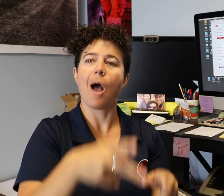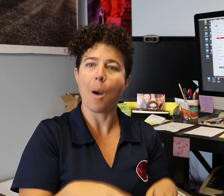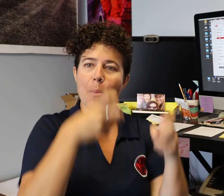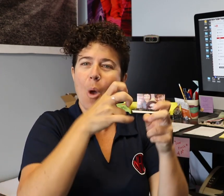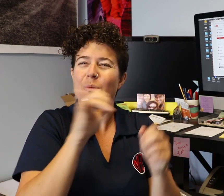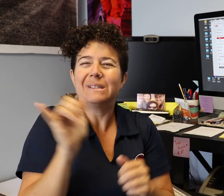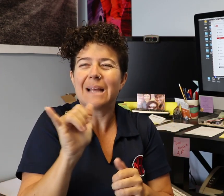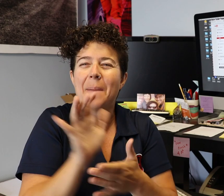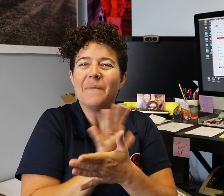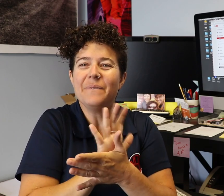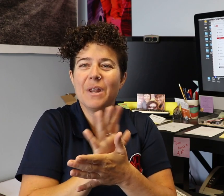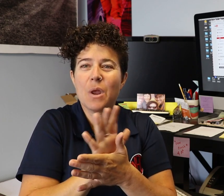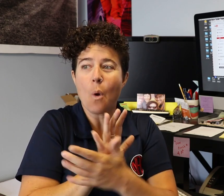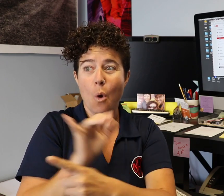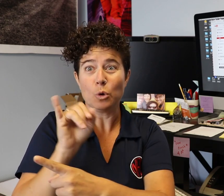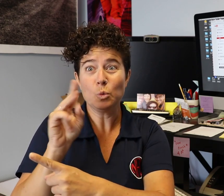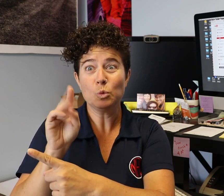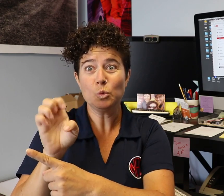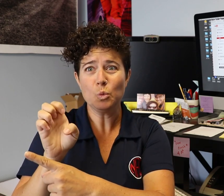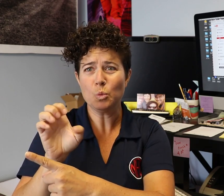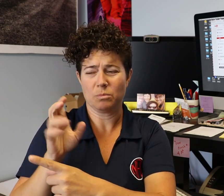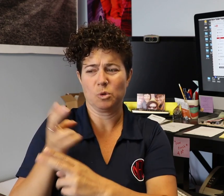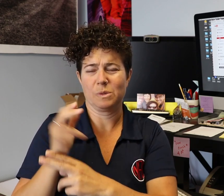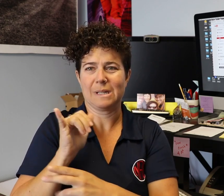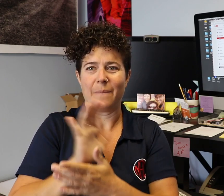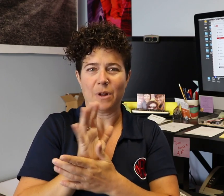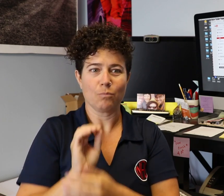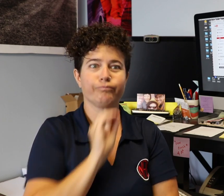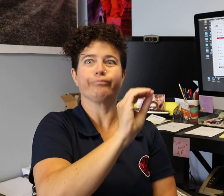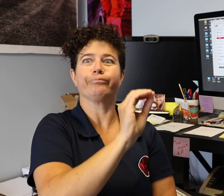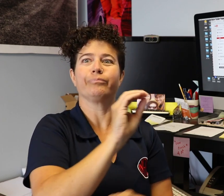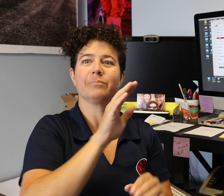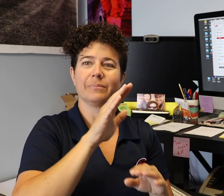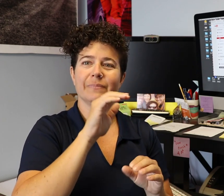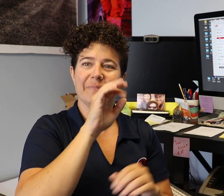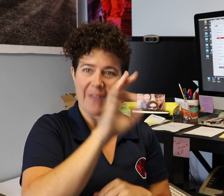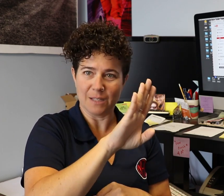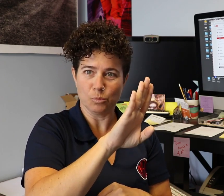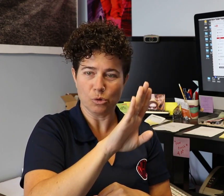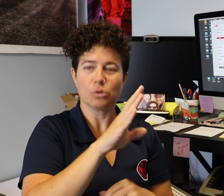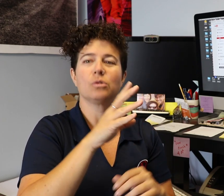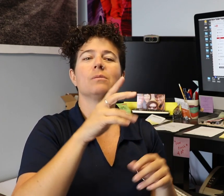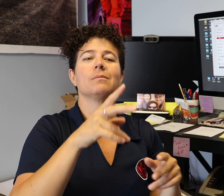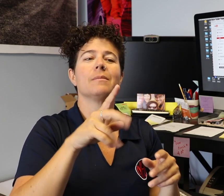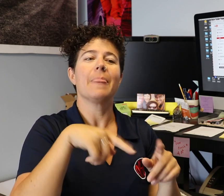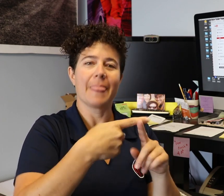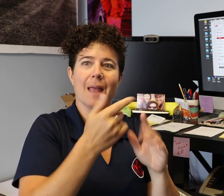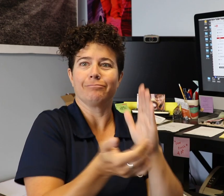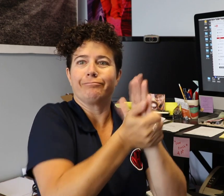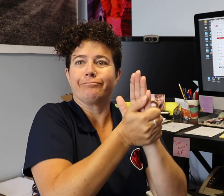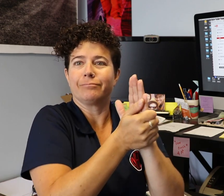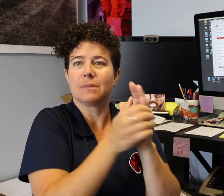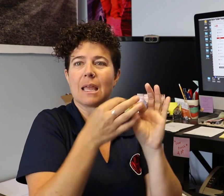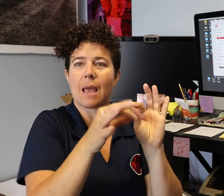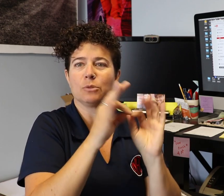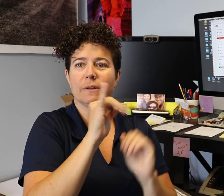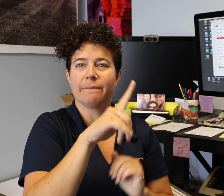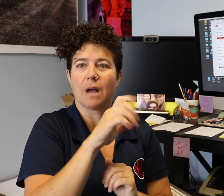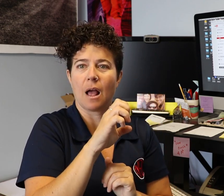In Facebook, you'll upload the same video you have for YouTube, and use the same caption file.